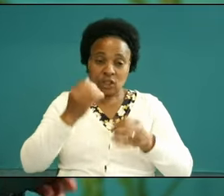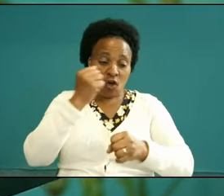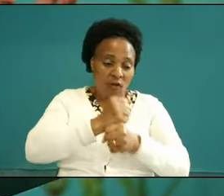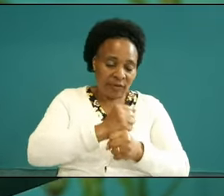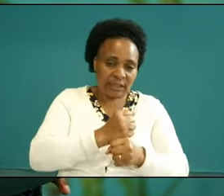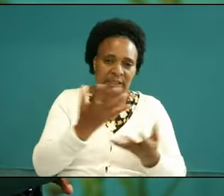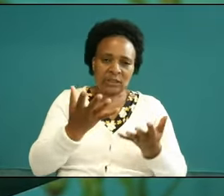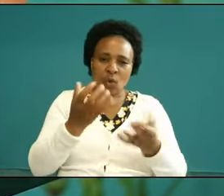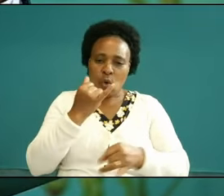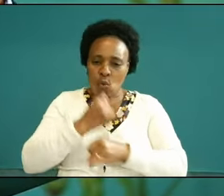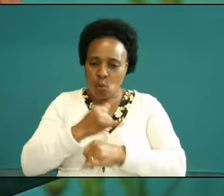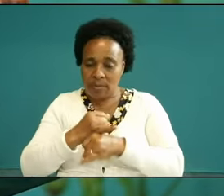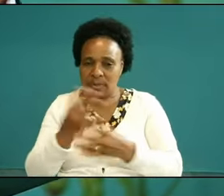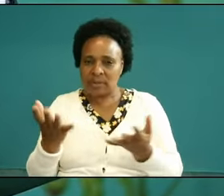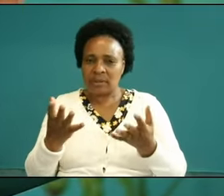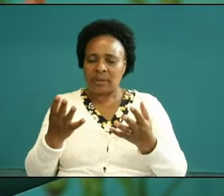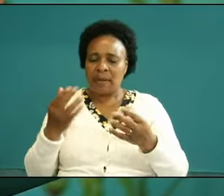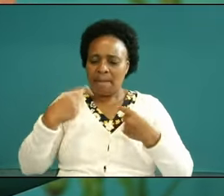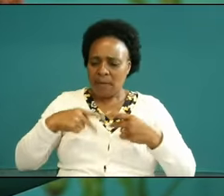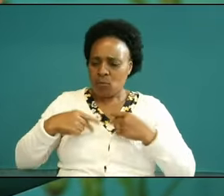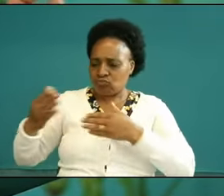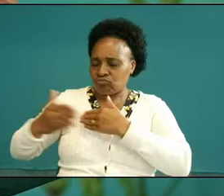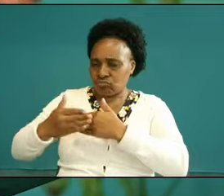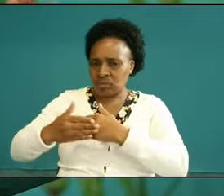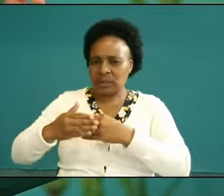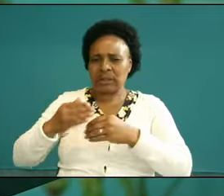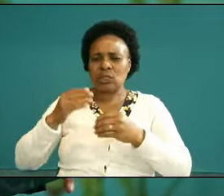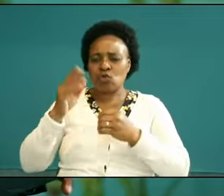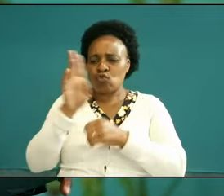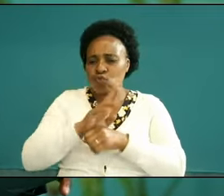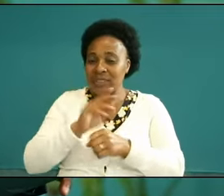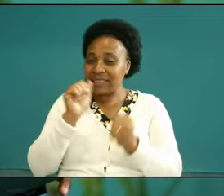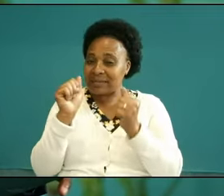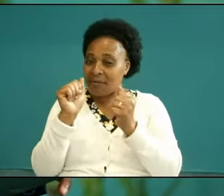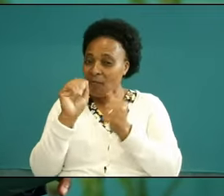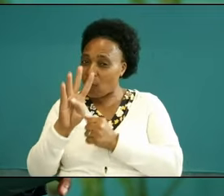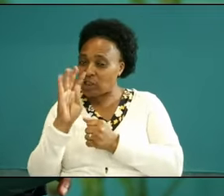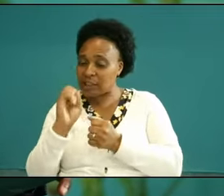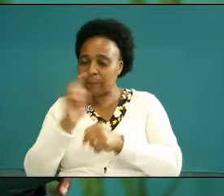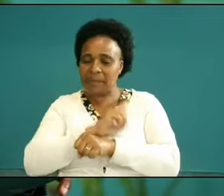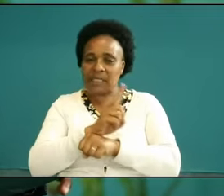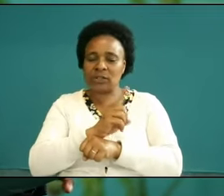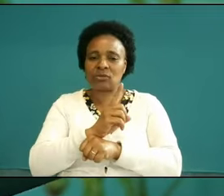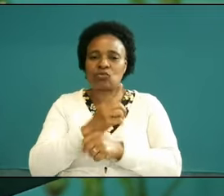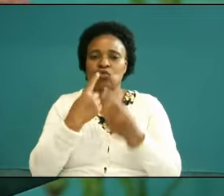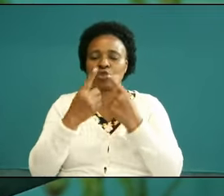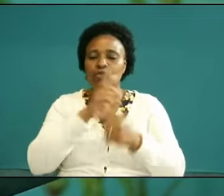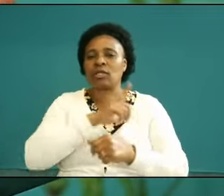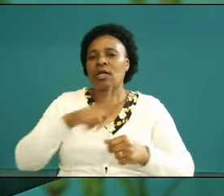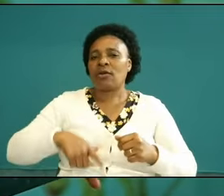city and elsewhere we need you can just spend 40 minutes with the Lord just talking and refilling